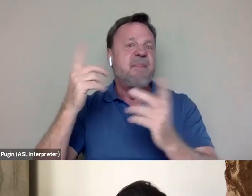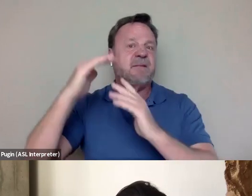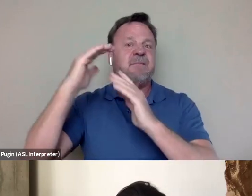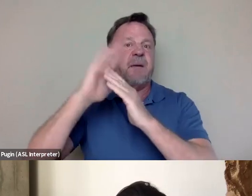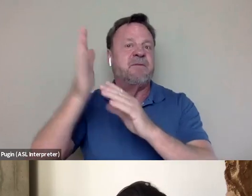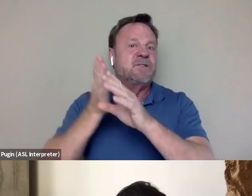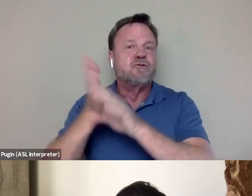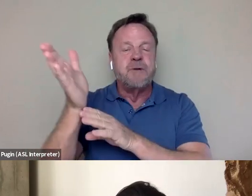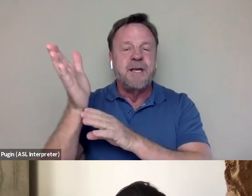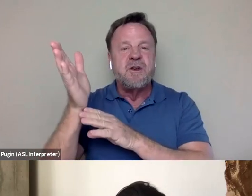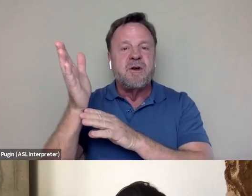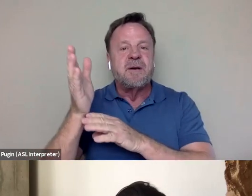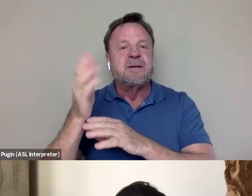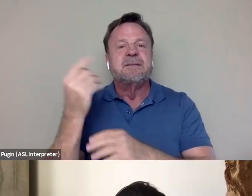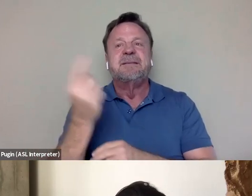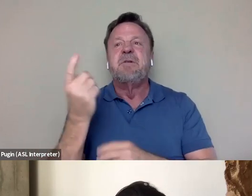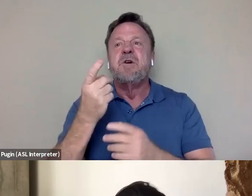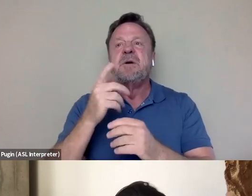or sort of carrying the baton in any particular way?